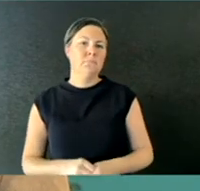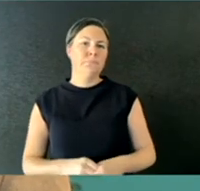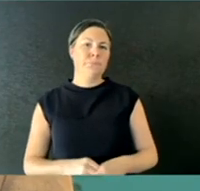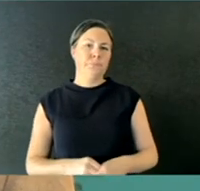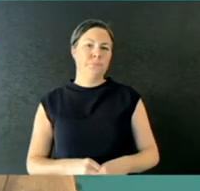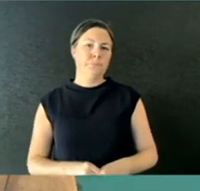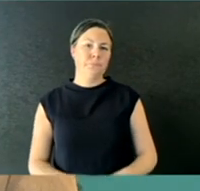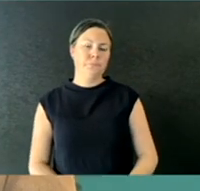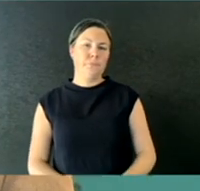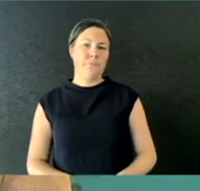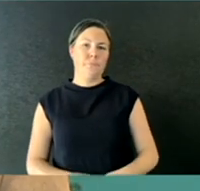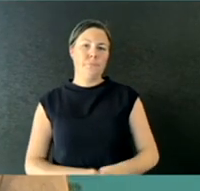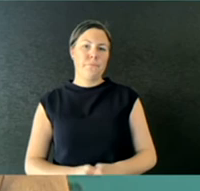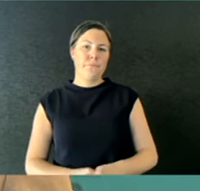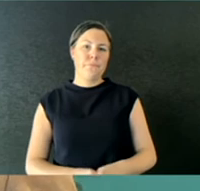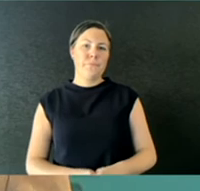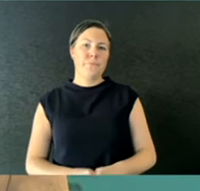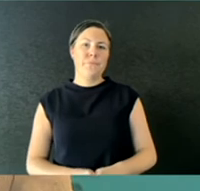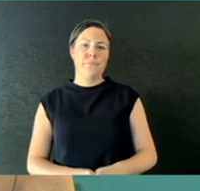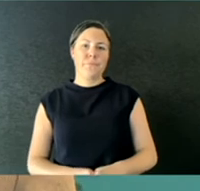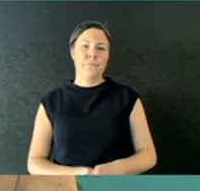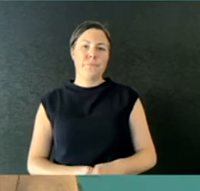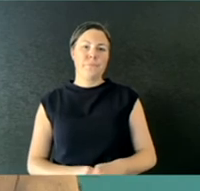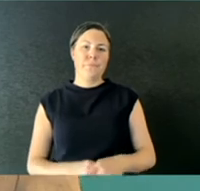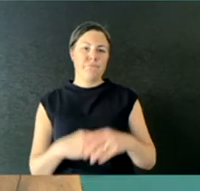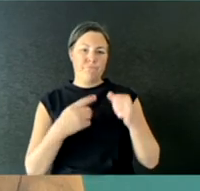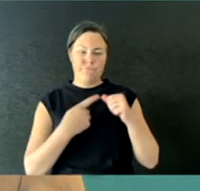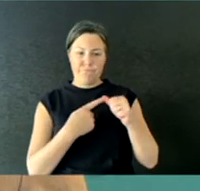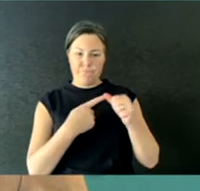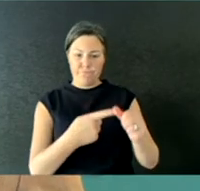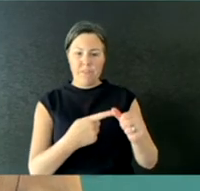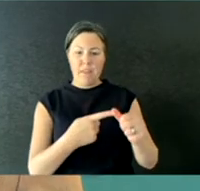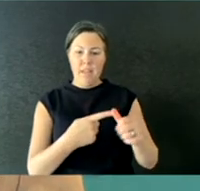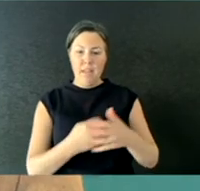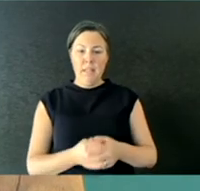Well, I think- we've learnt a lot of things, but I don't think we've come to the conclusion